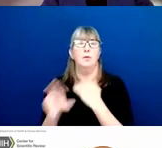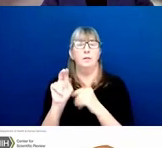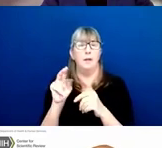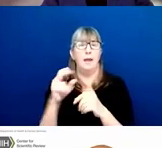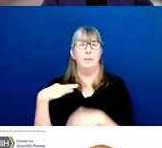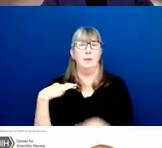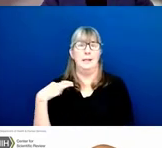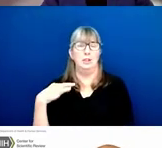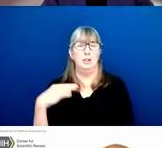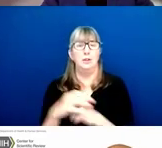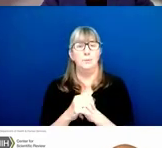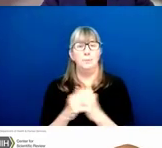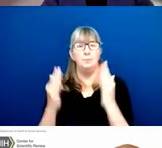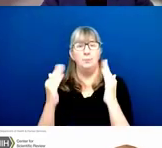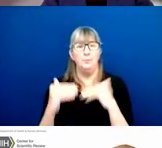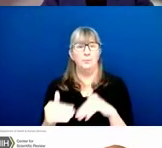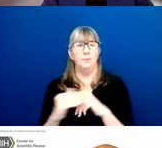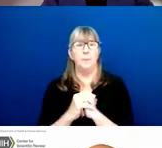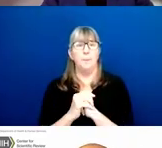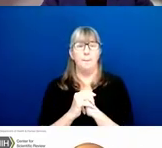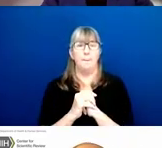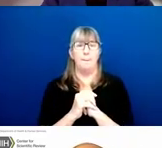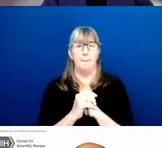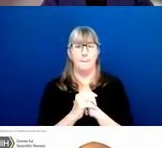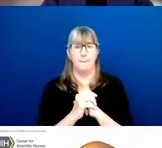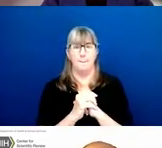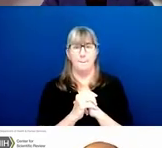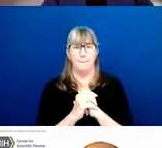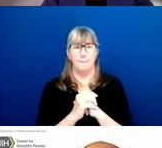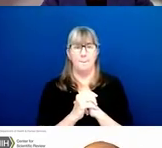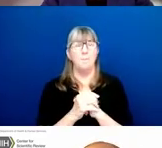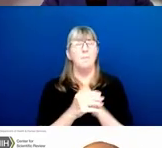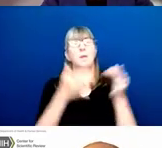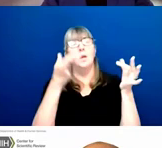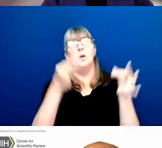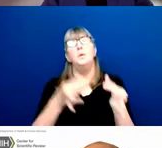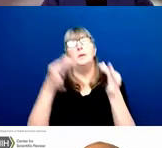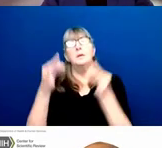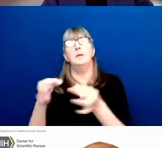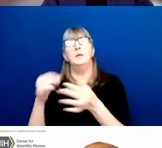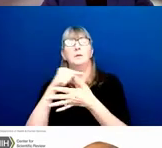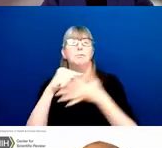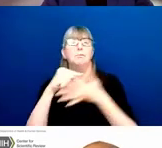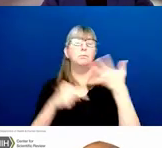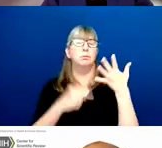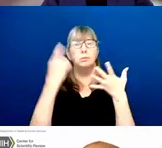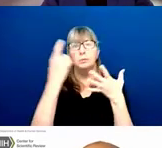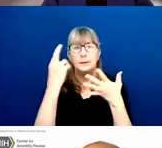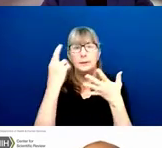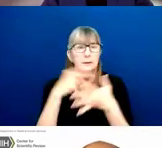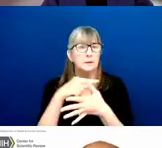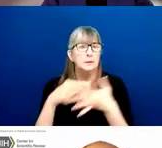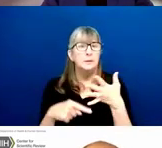Next slide, please. We make decisions based on a number of factors. For assignments to institutes and centers,